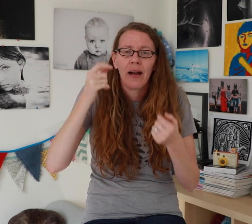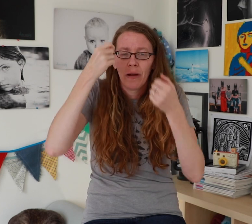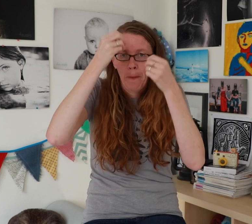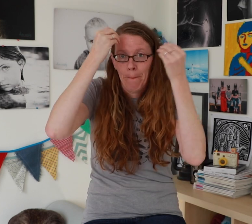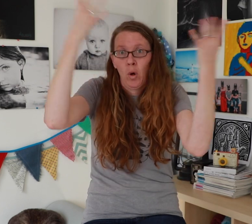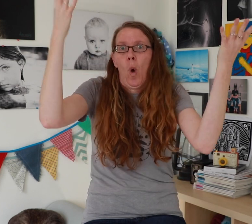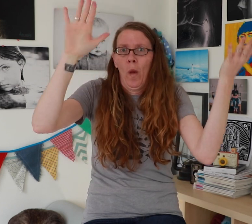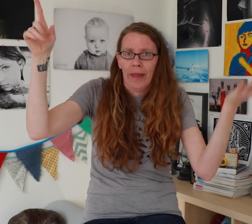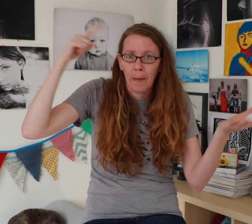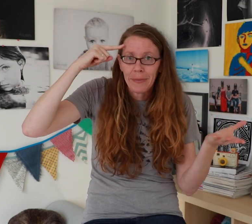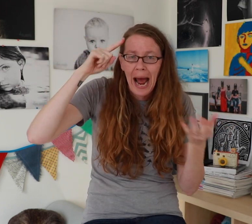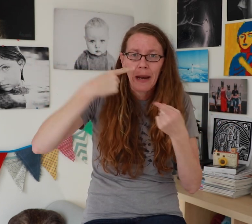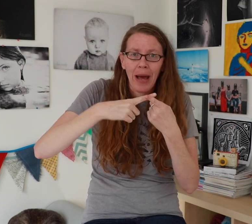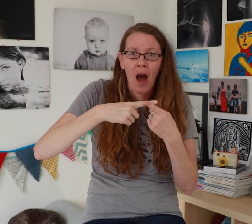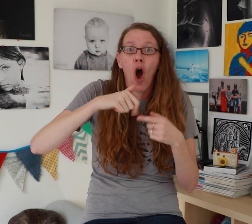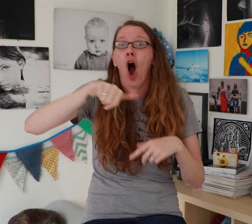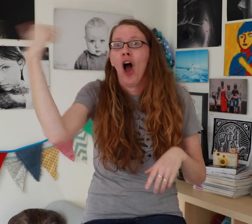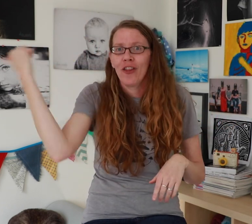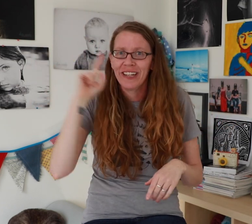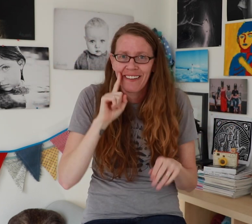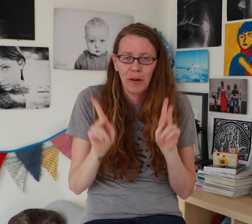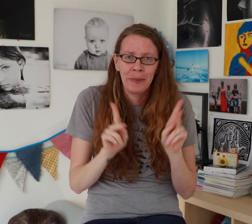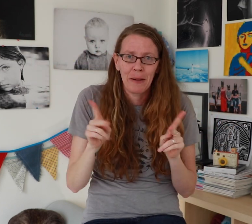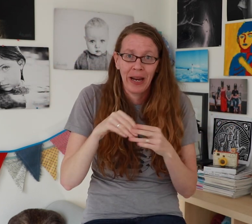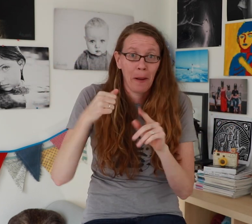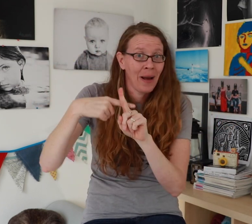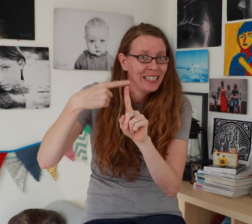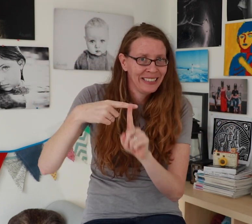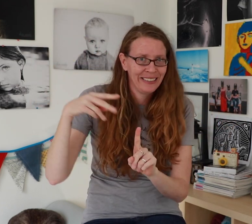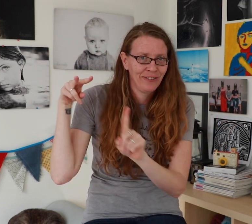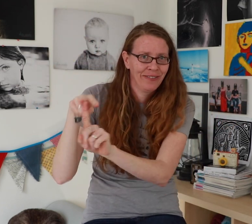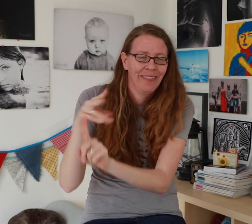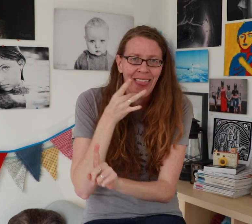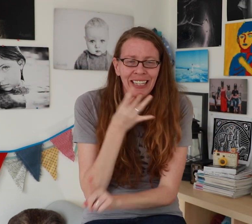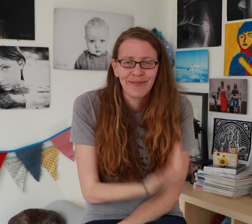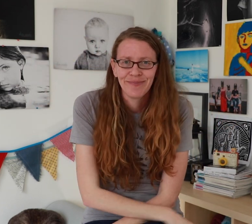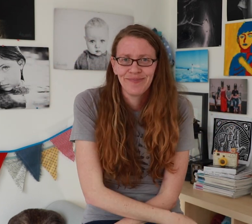It blows their minds about other deaf people in a positive light!